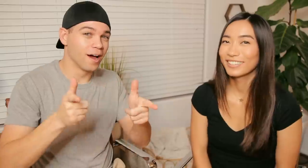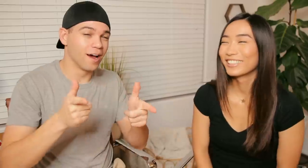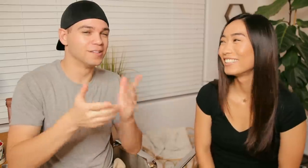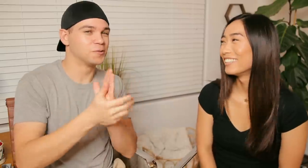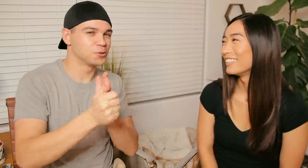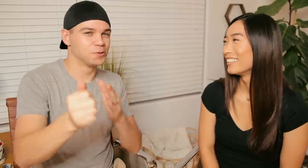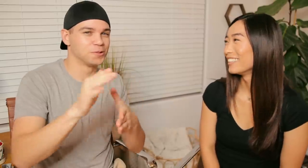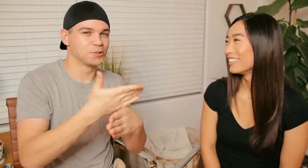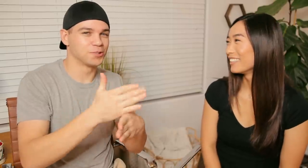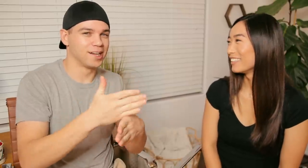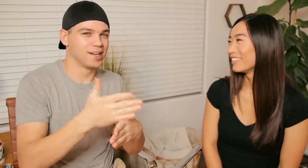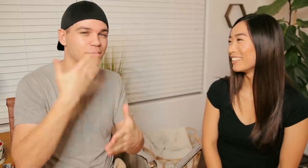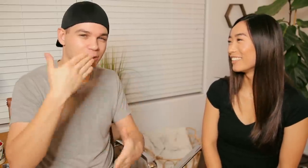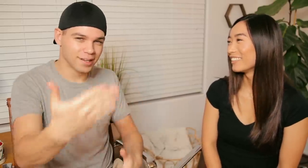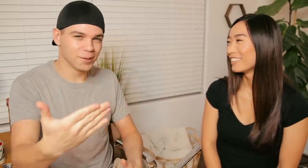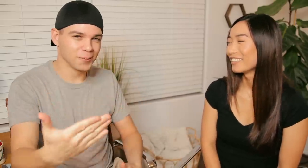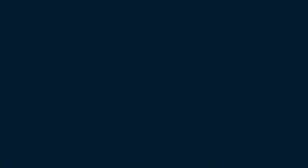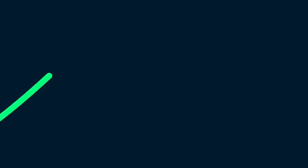R: Thank you Skillshare